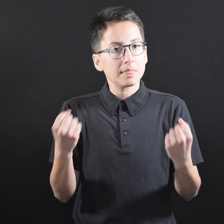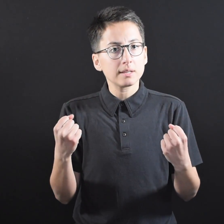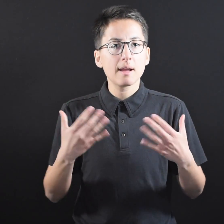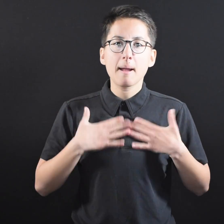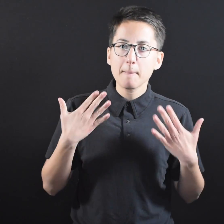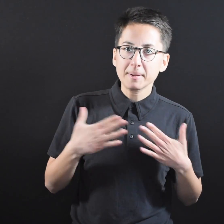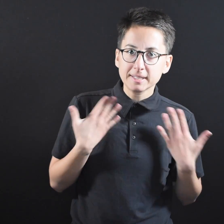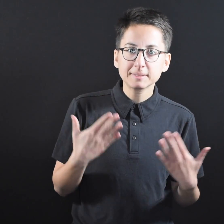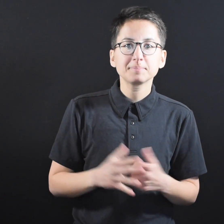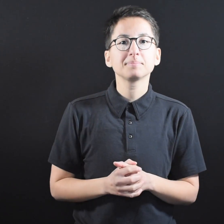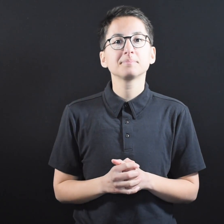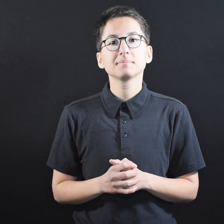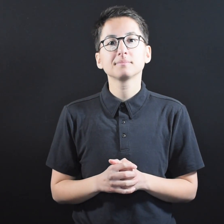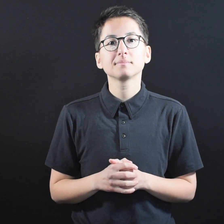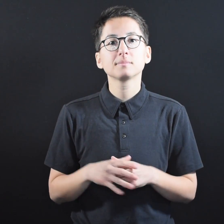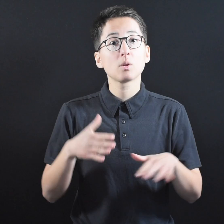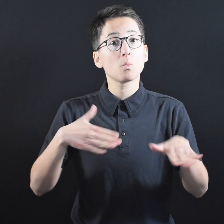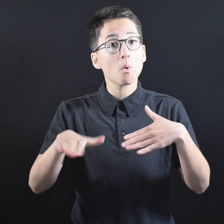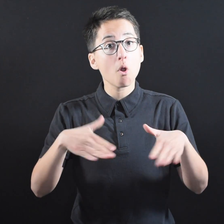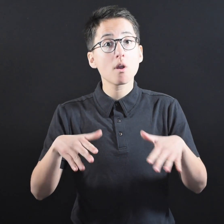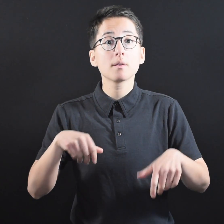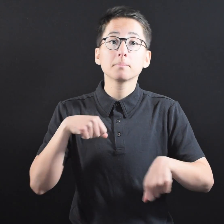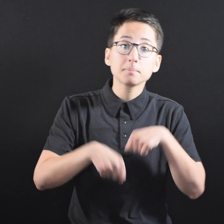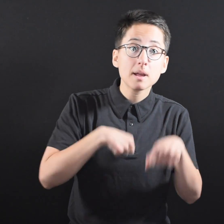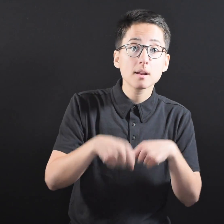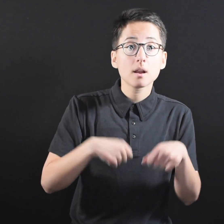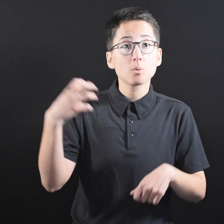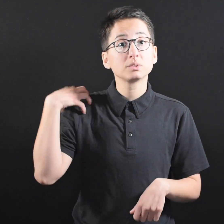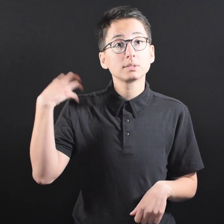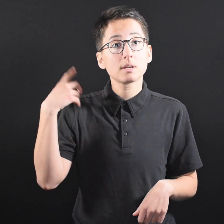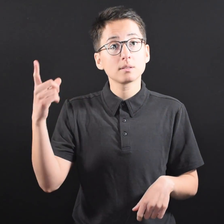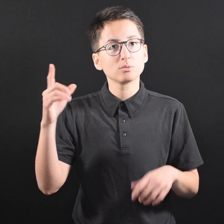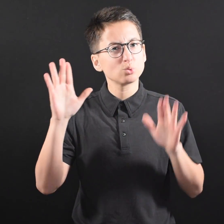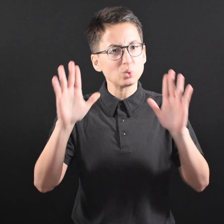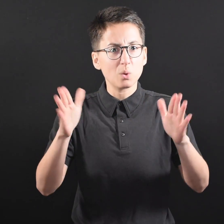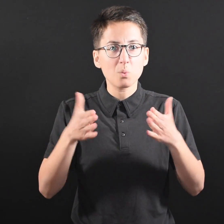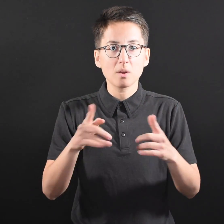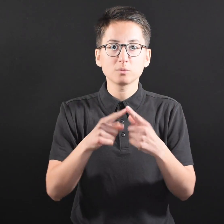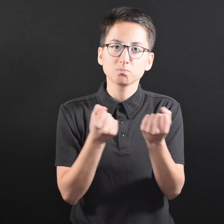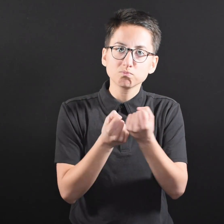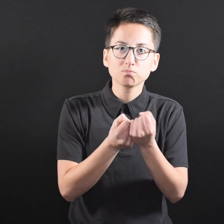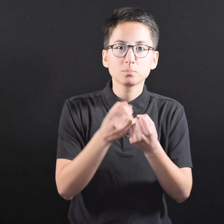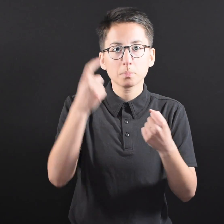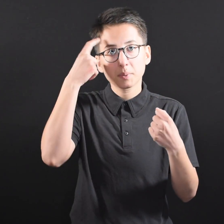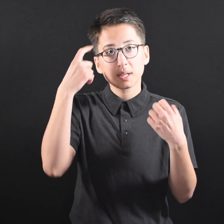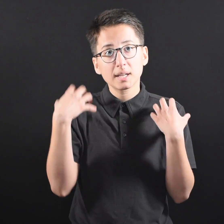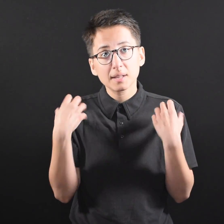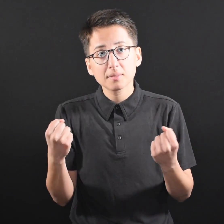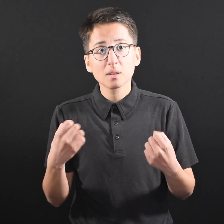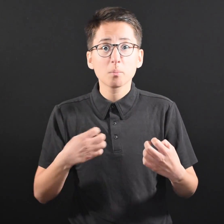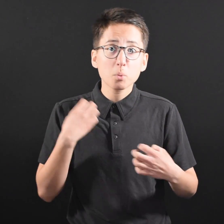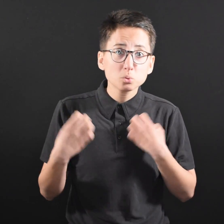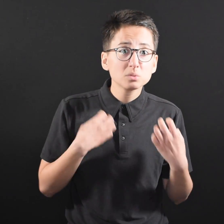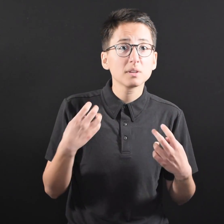stay happy and healthy. Walking and bicycling outdoors are great ways to support your mental,